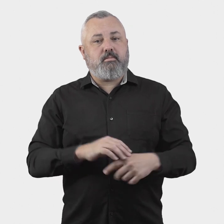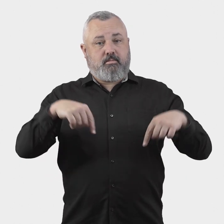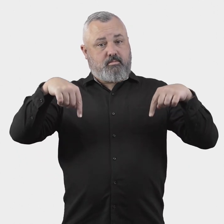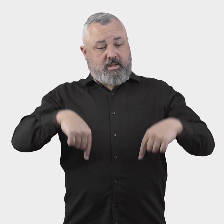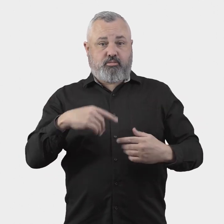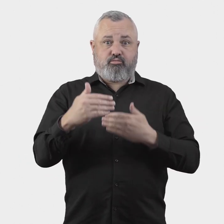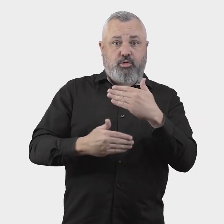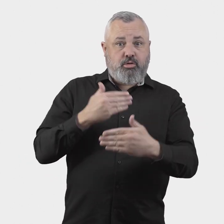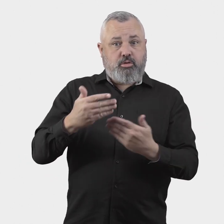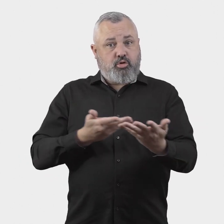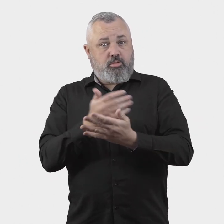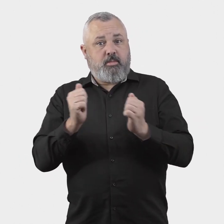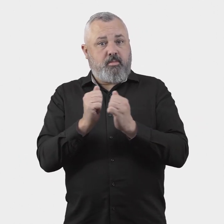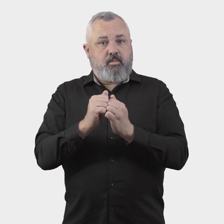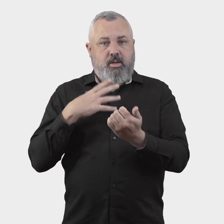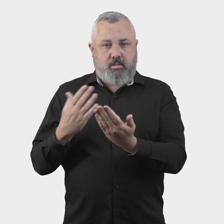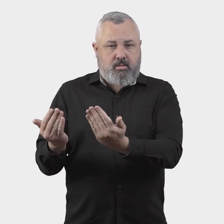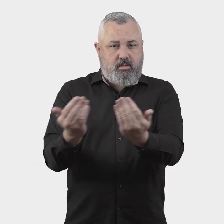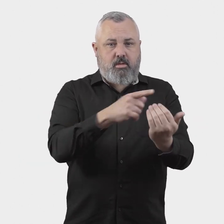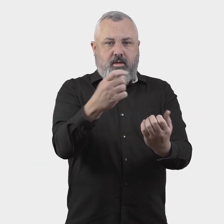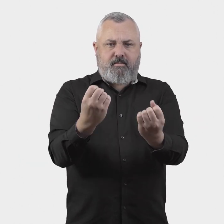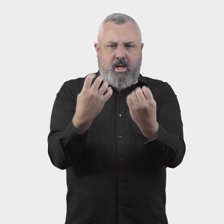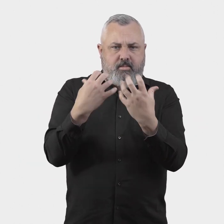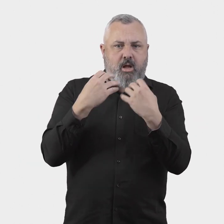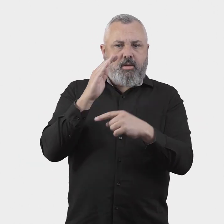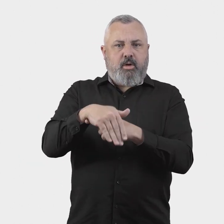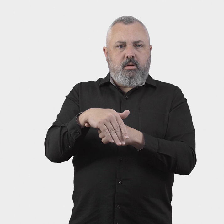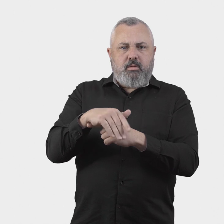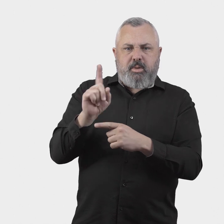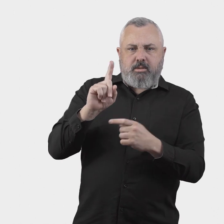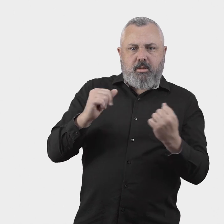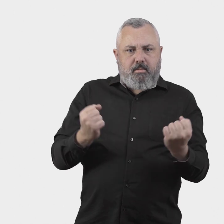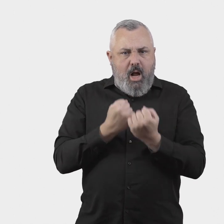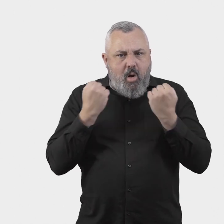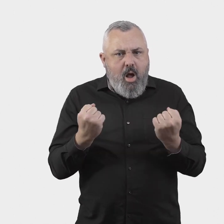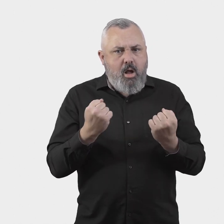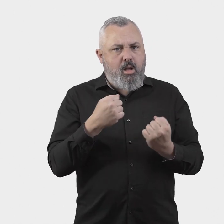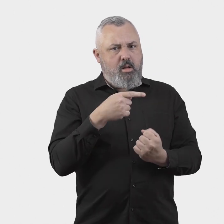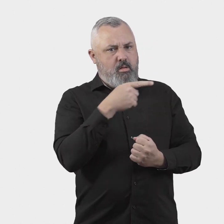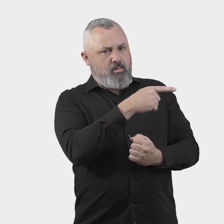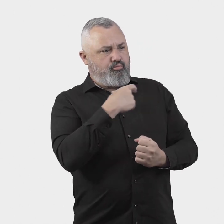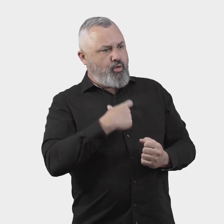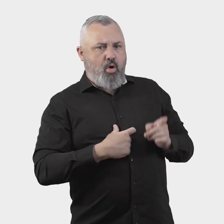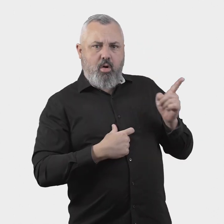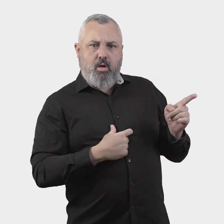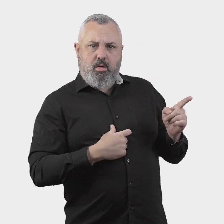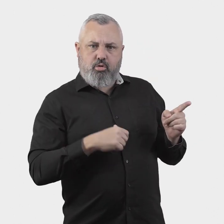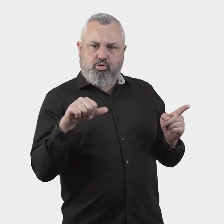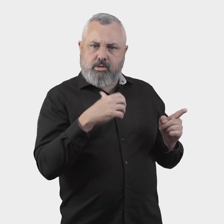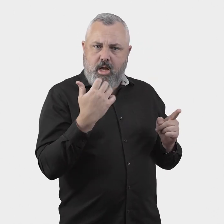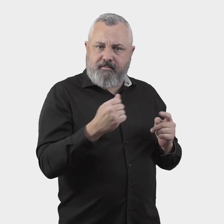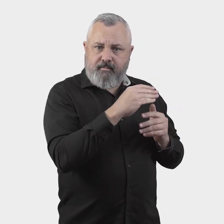This consultation paper seeks stakeholder views on the specific powers and functions required by the